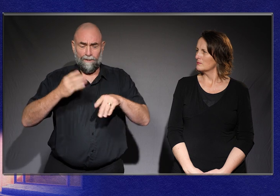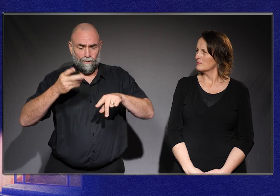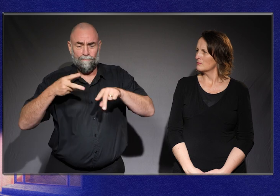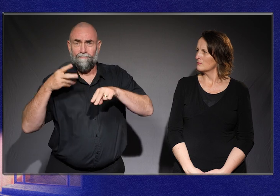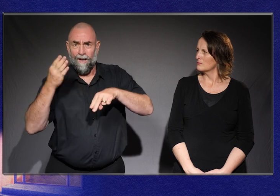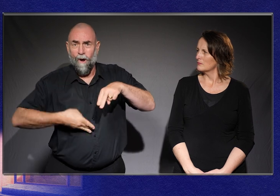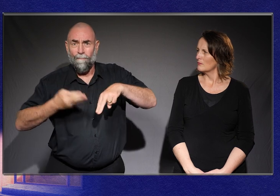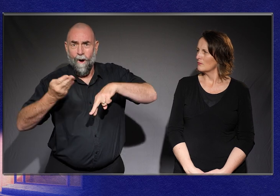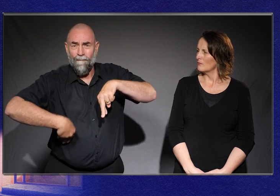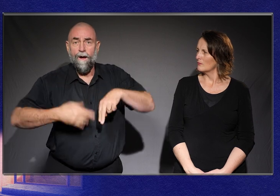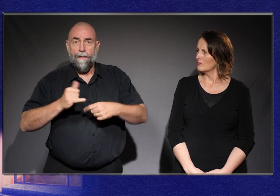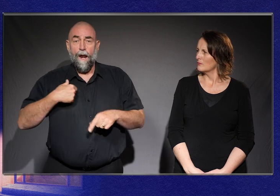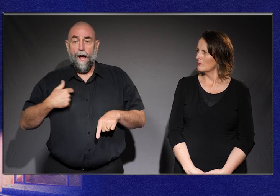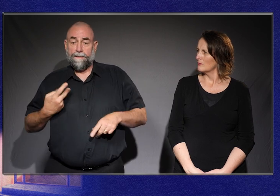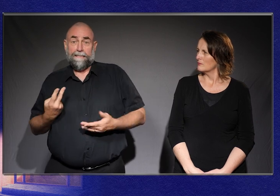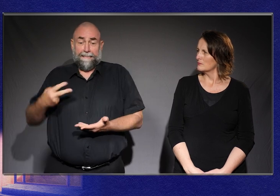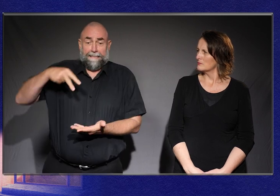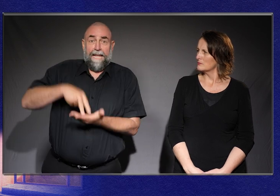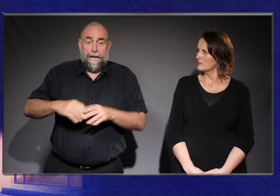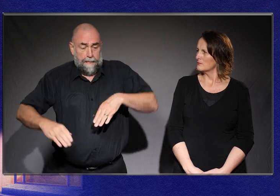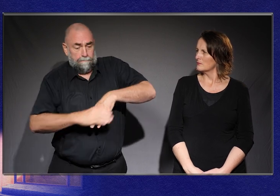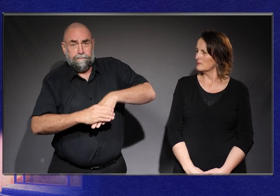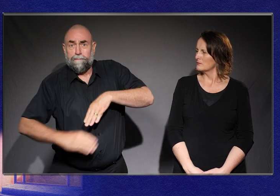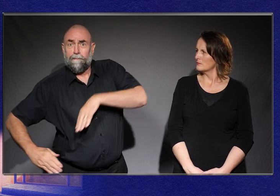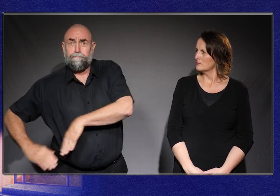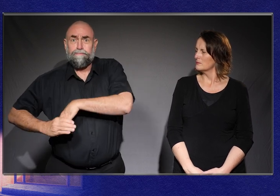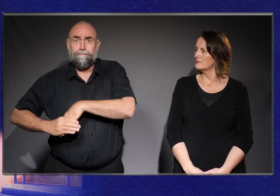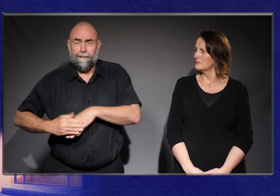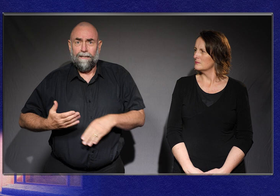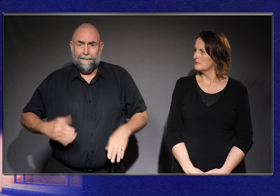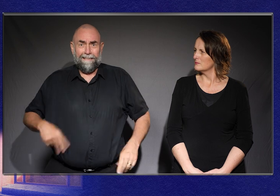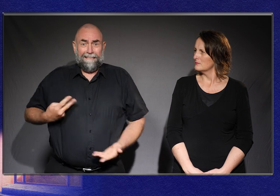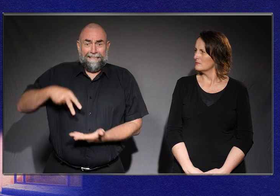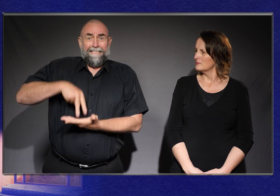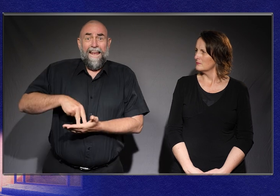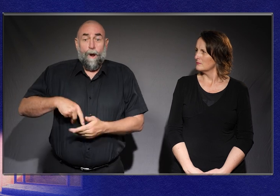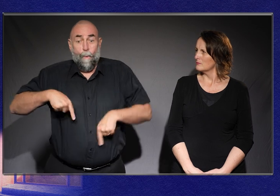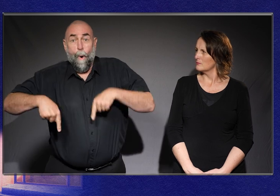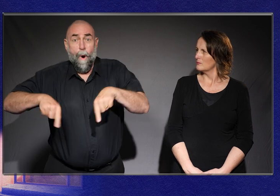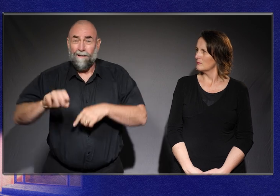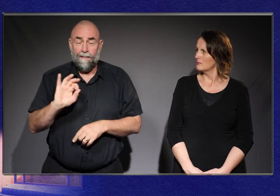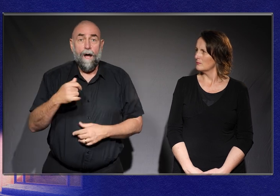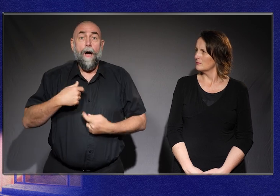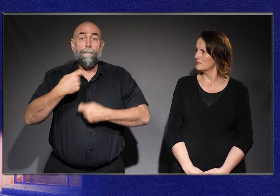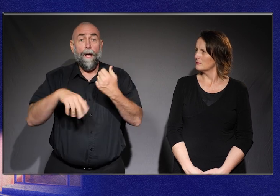Not walk, just stand. All with the aim of making me look more normal.